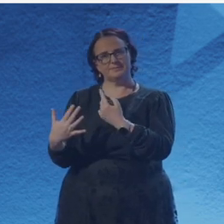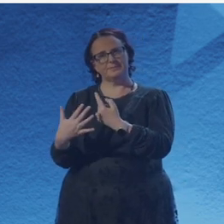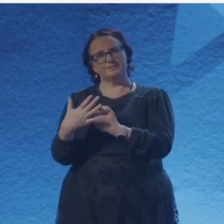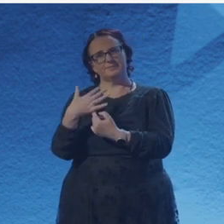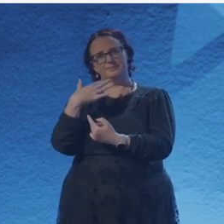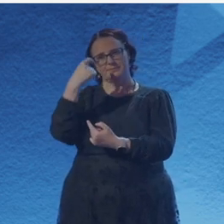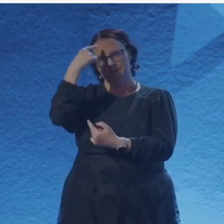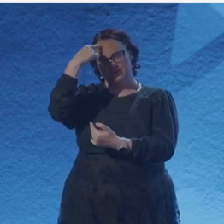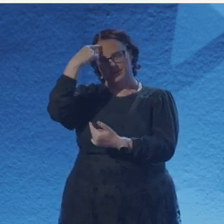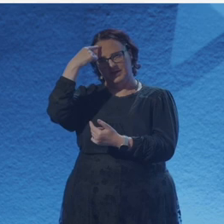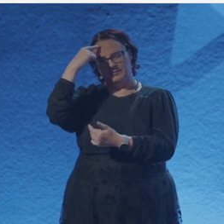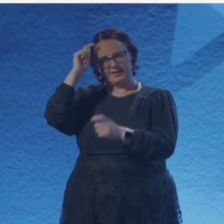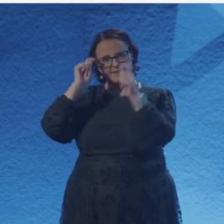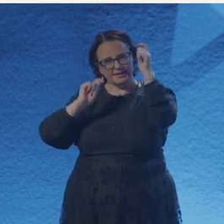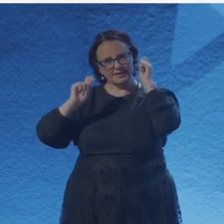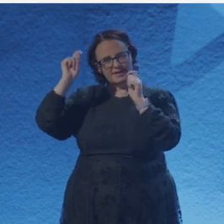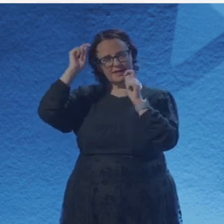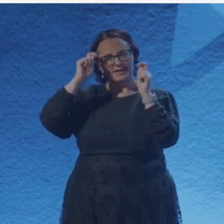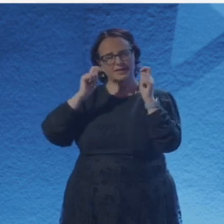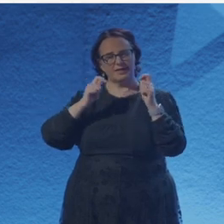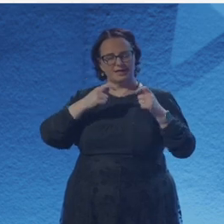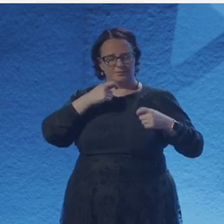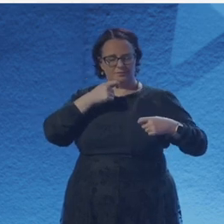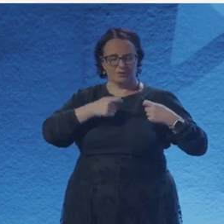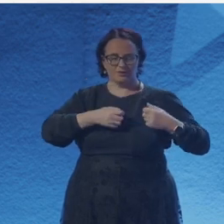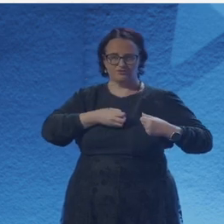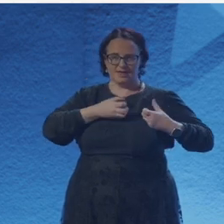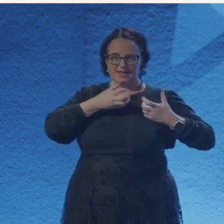they're bringing the way they handled their relationships